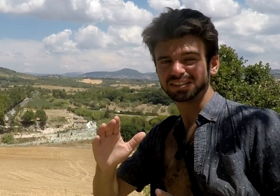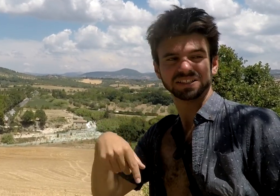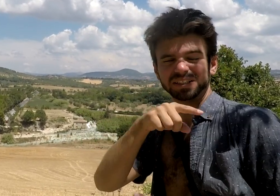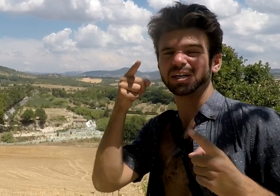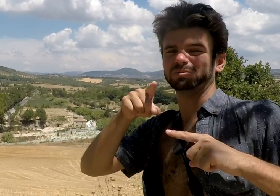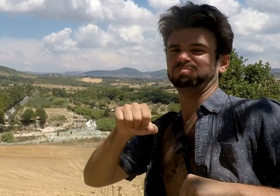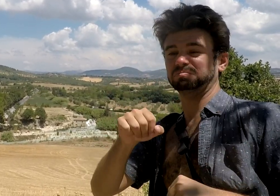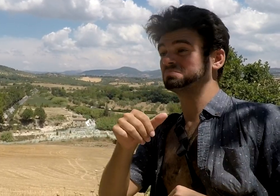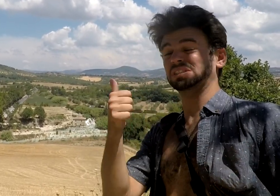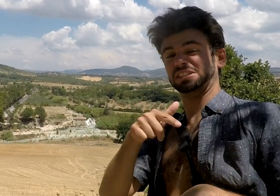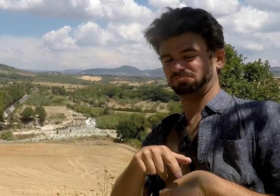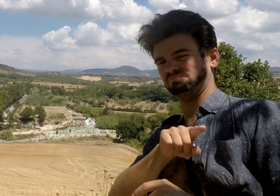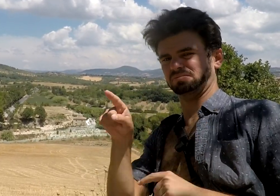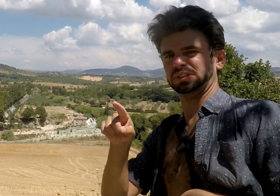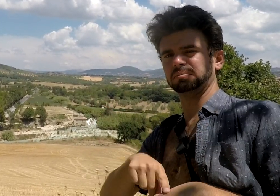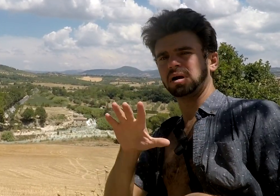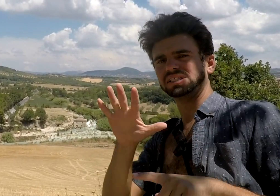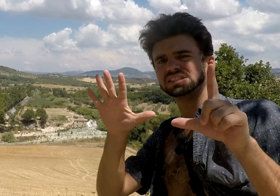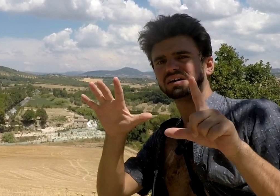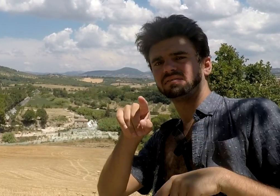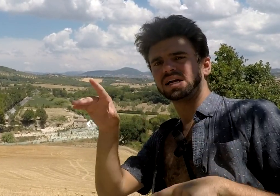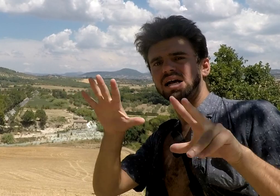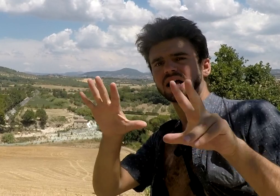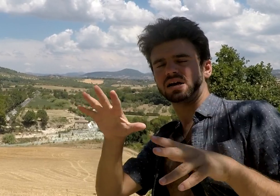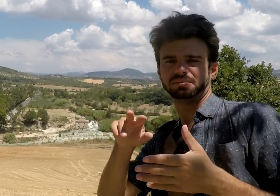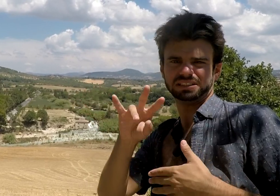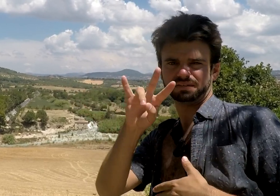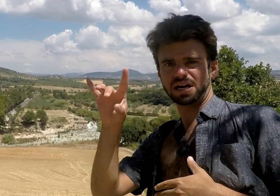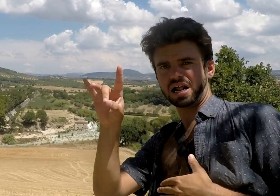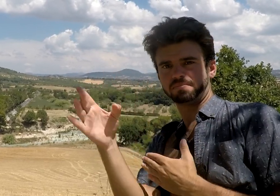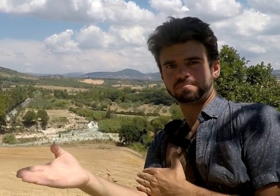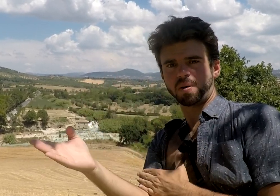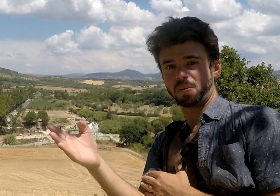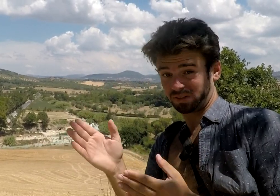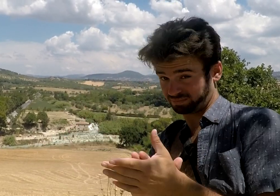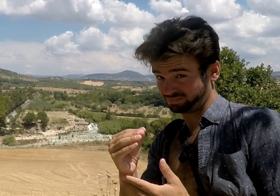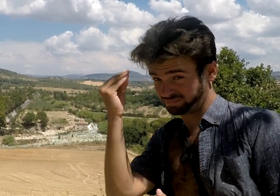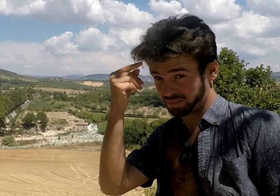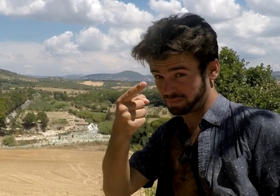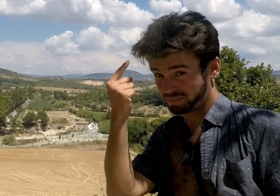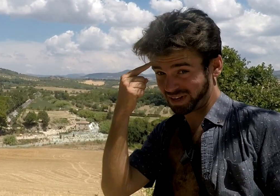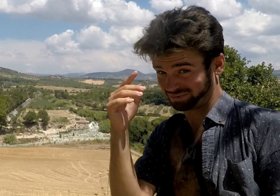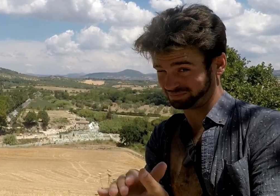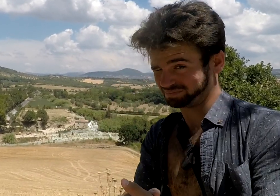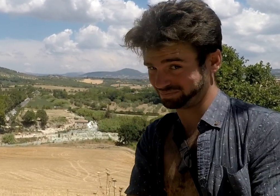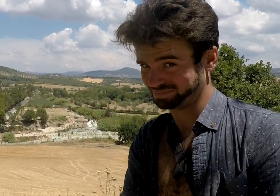We all agreed the best timing to visit there is around 7 or 8 AM. Keep that in your mind!